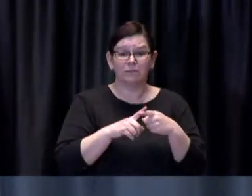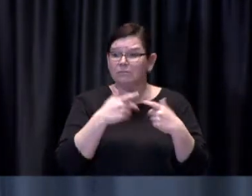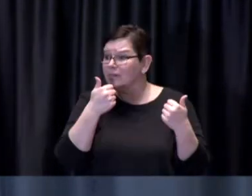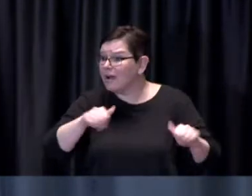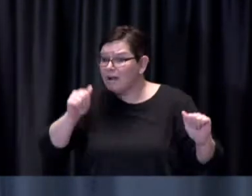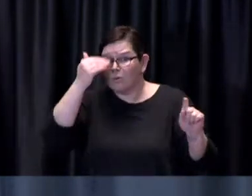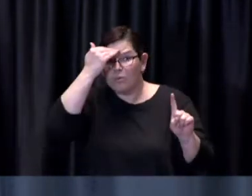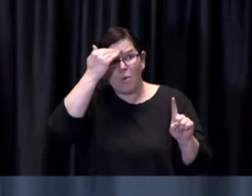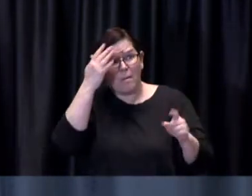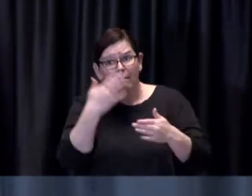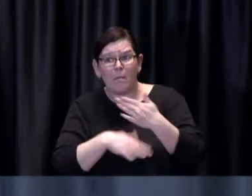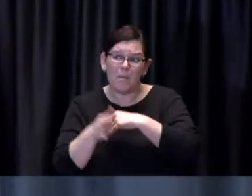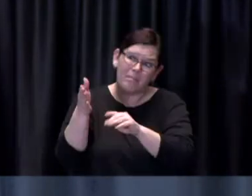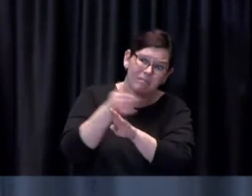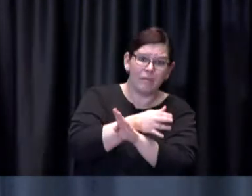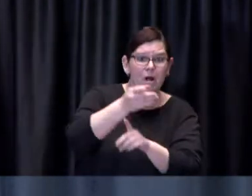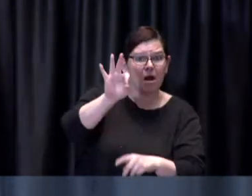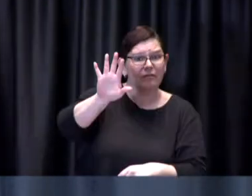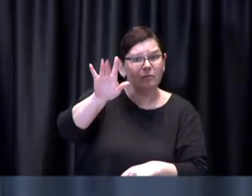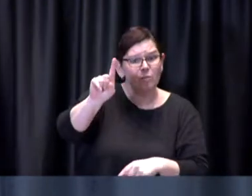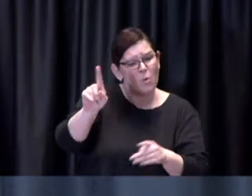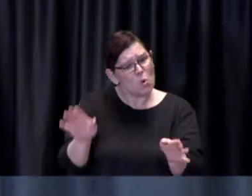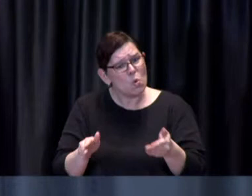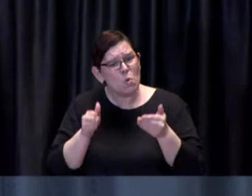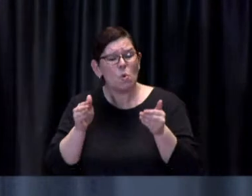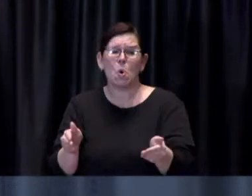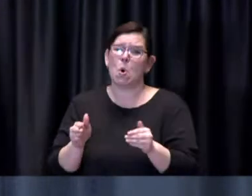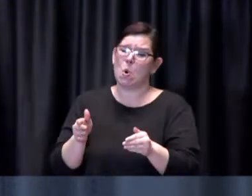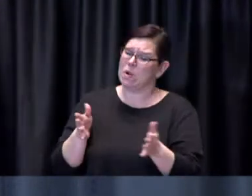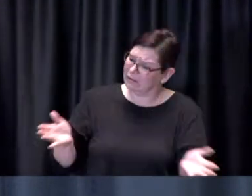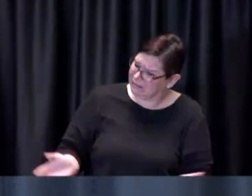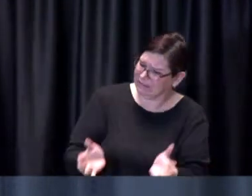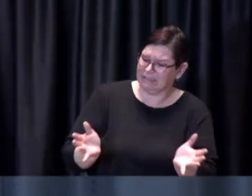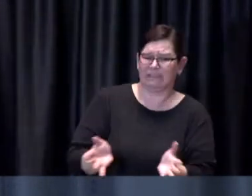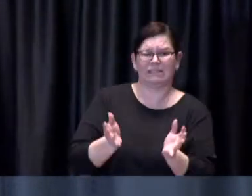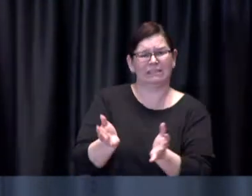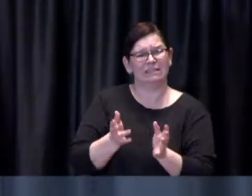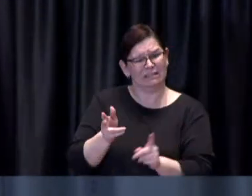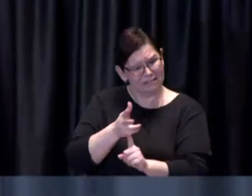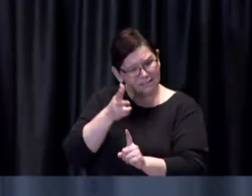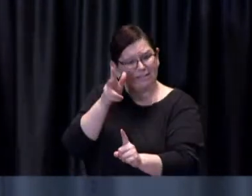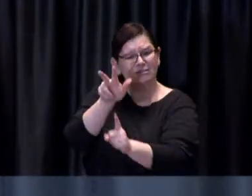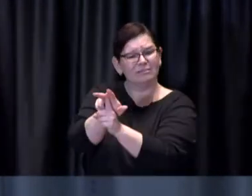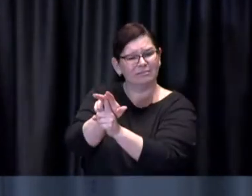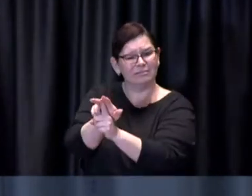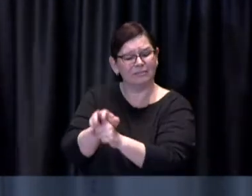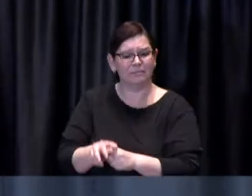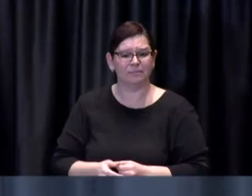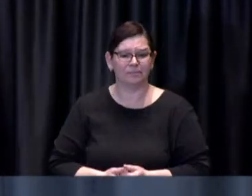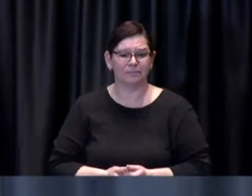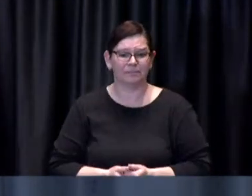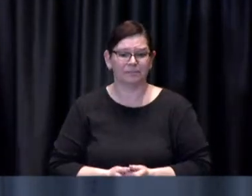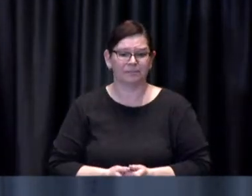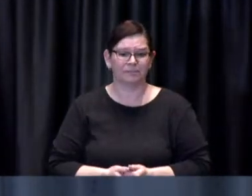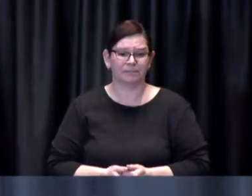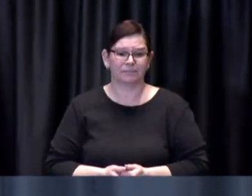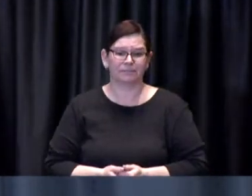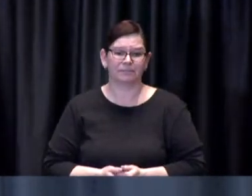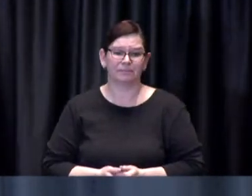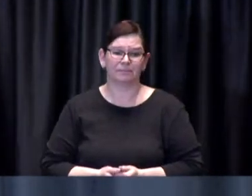and who may need assistance or encouragement to book their COVID-19 vaccination appointment, please assist them in booking their appointment.